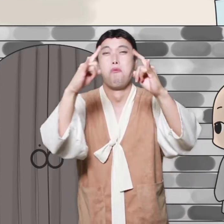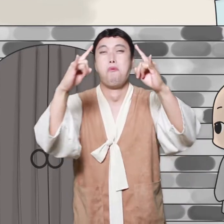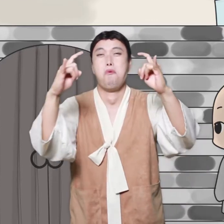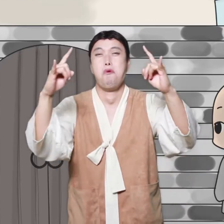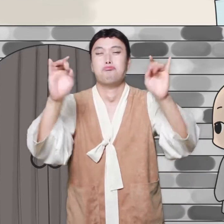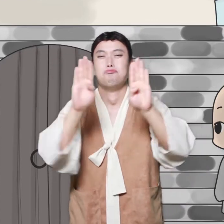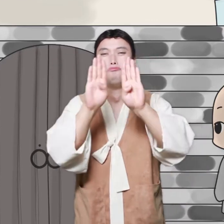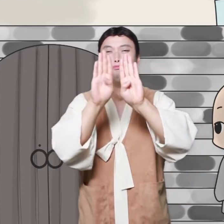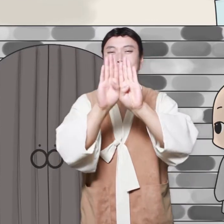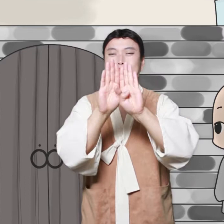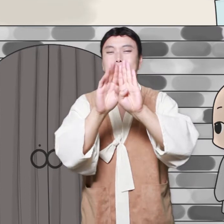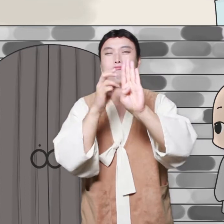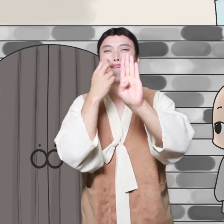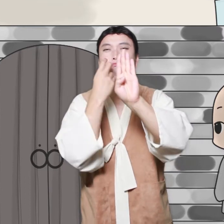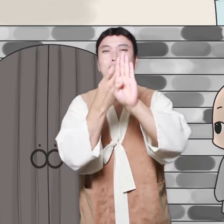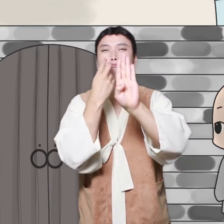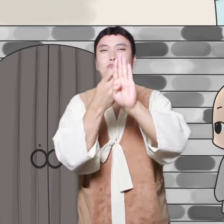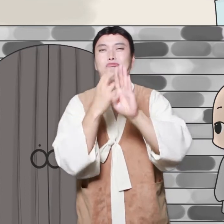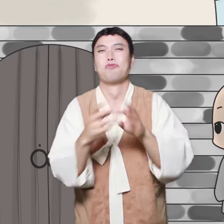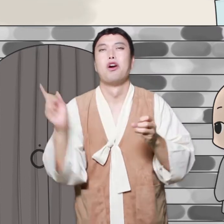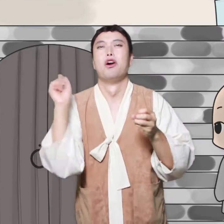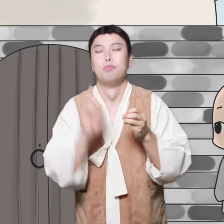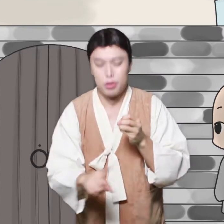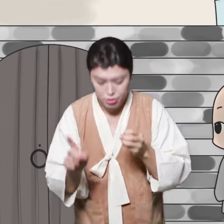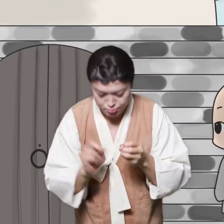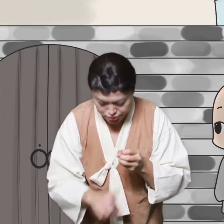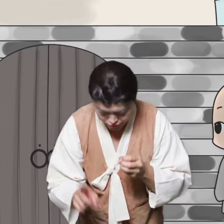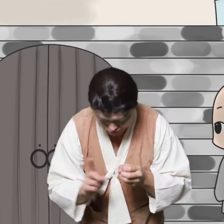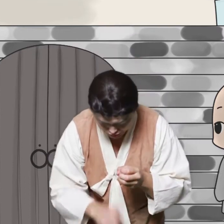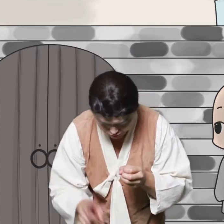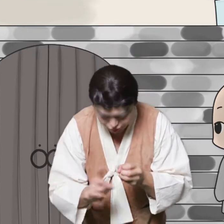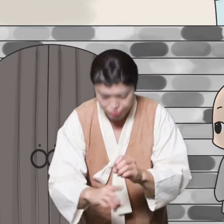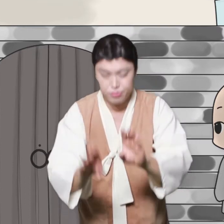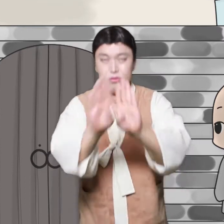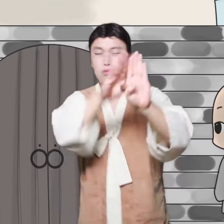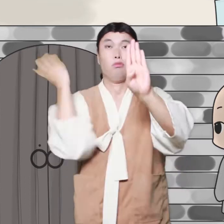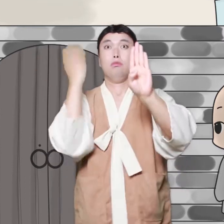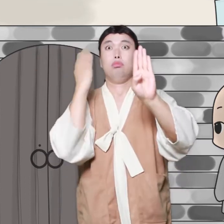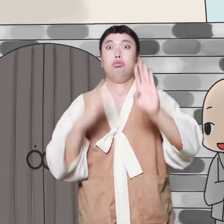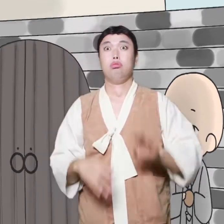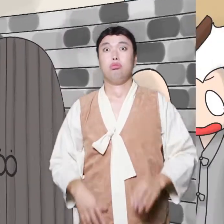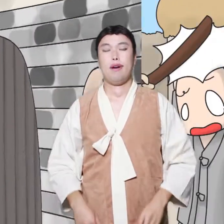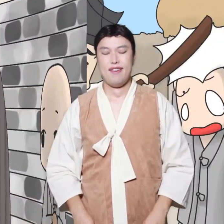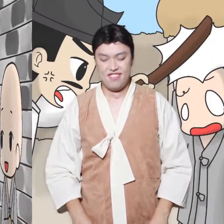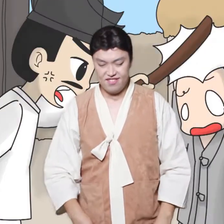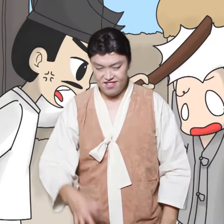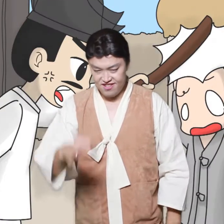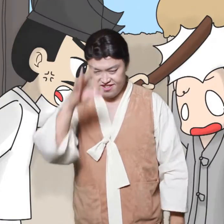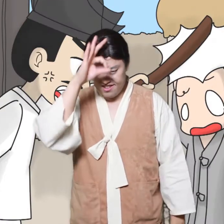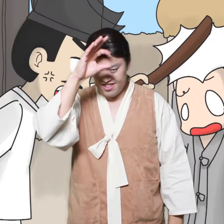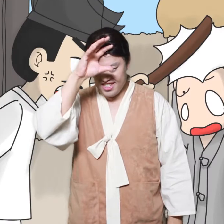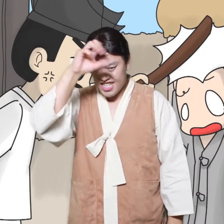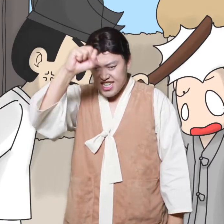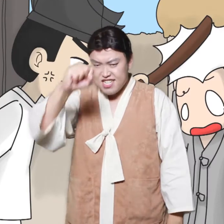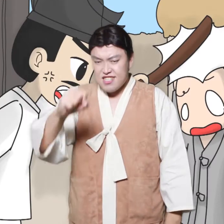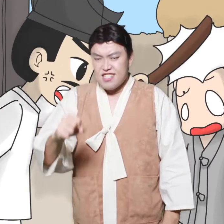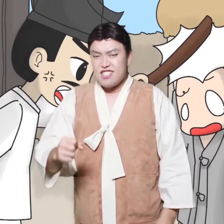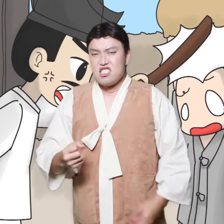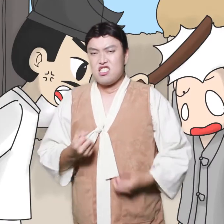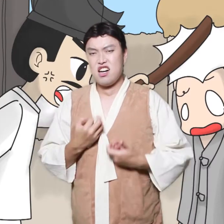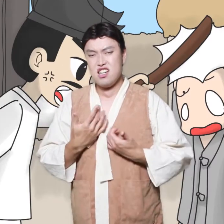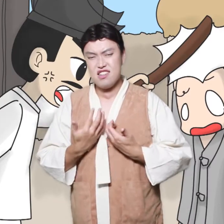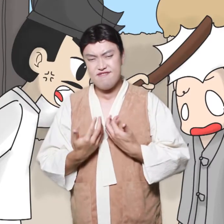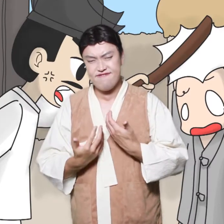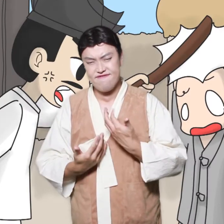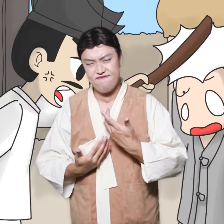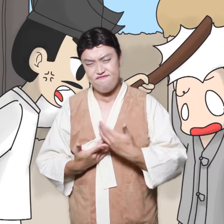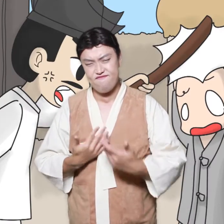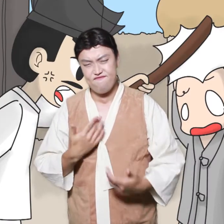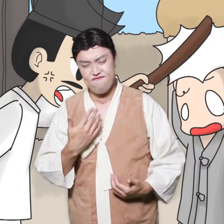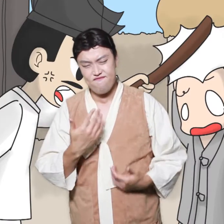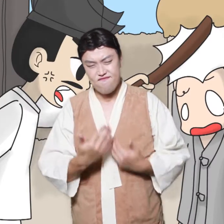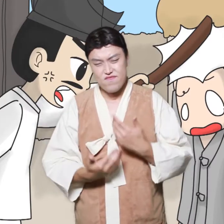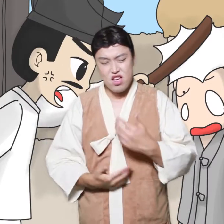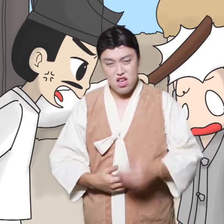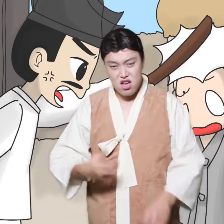One day, the children monks brought rice and things and one of them was walking around that house to give the thing.